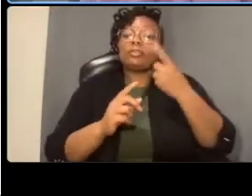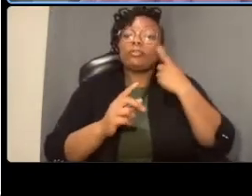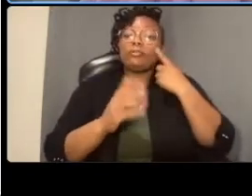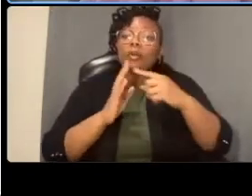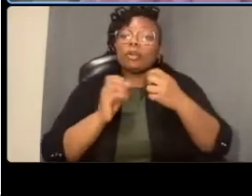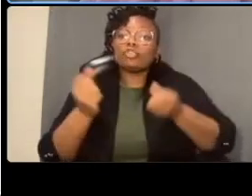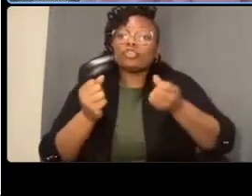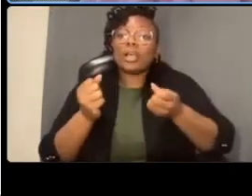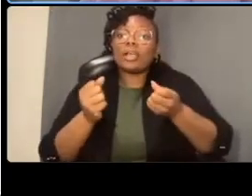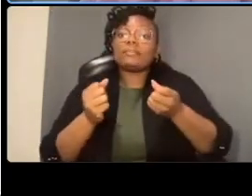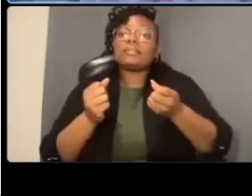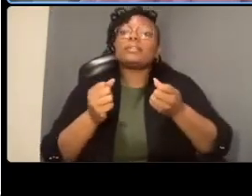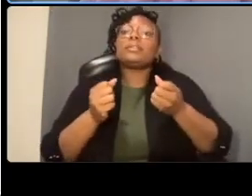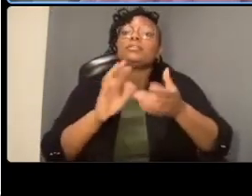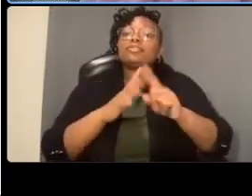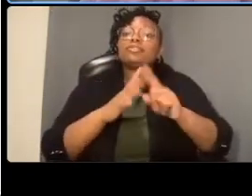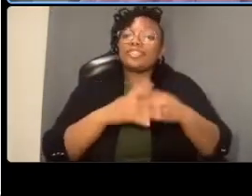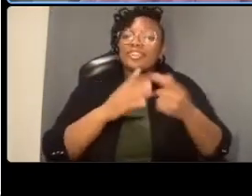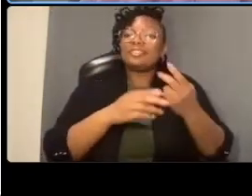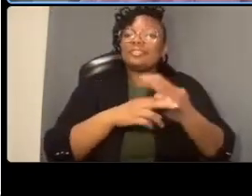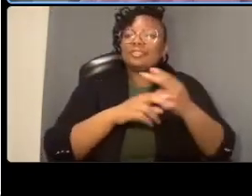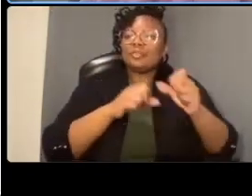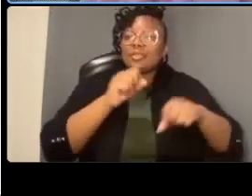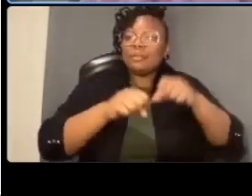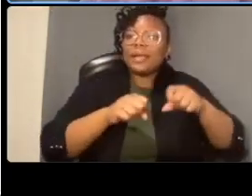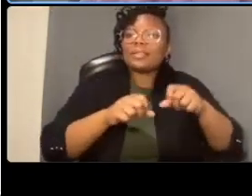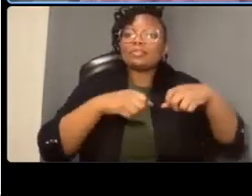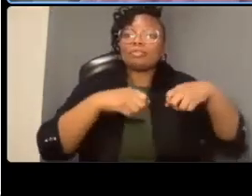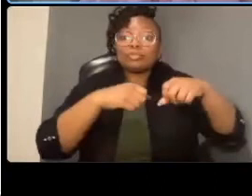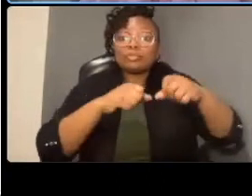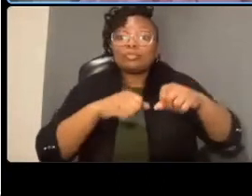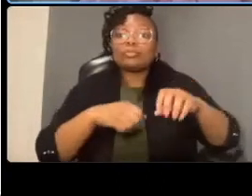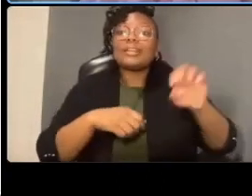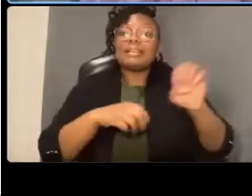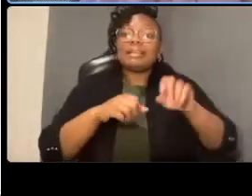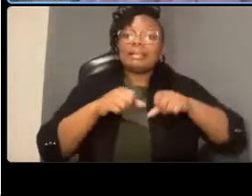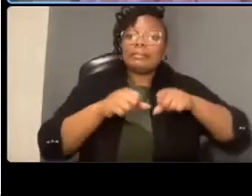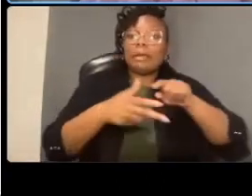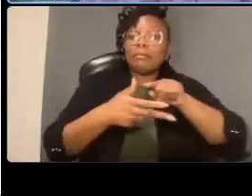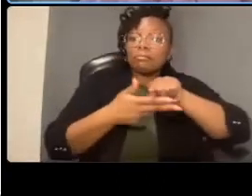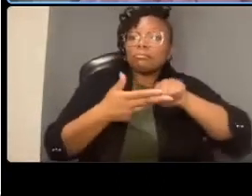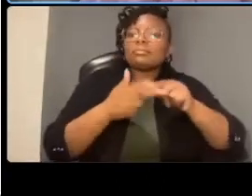in the places that we've um we've provided that top tier level of infrastructure to do so